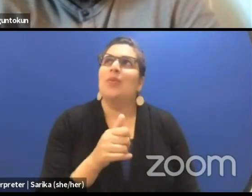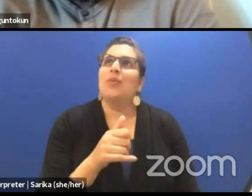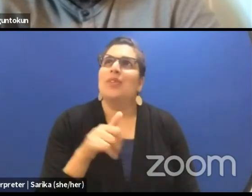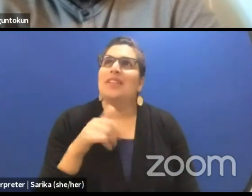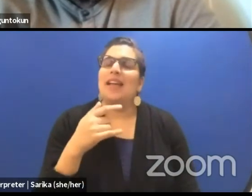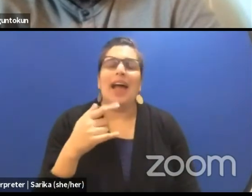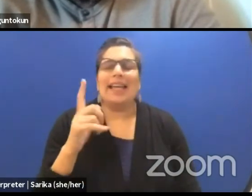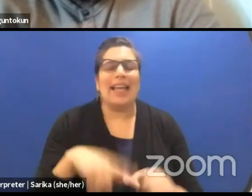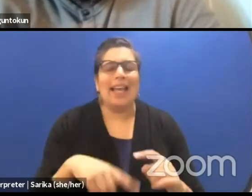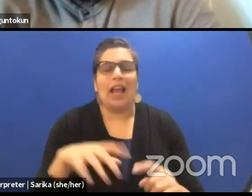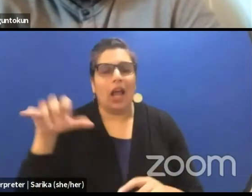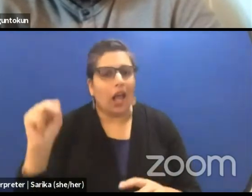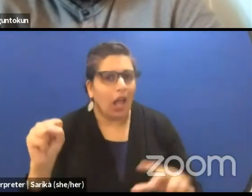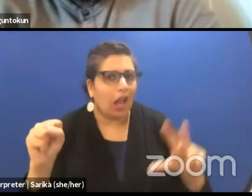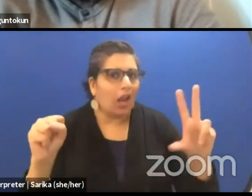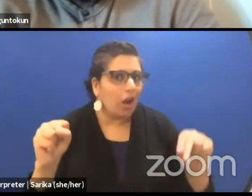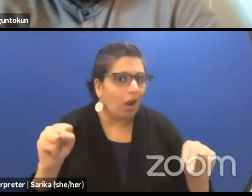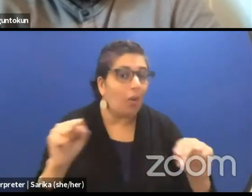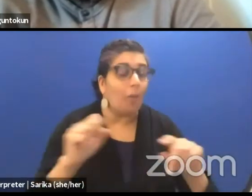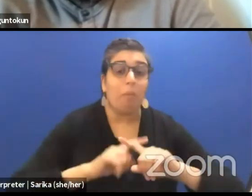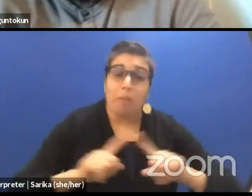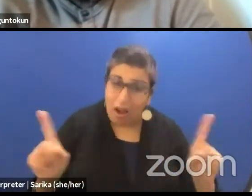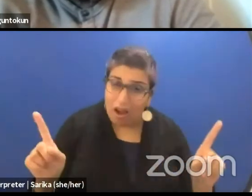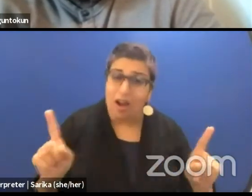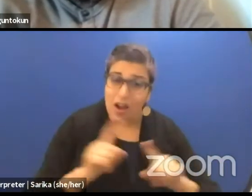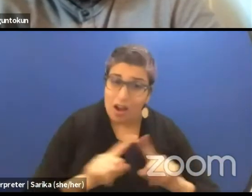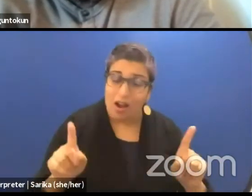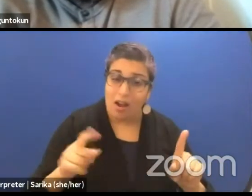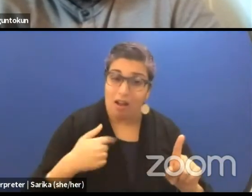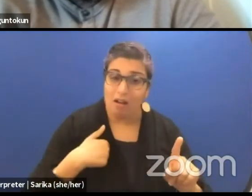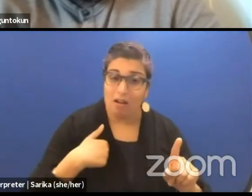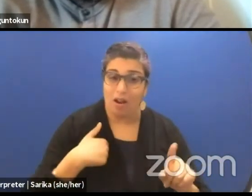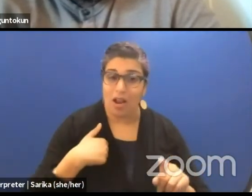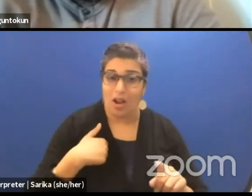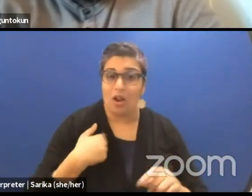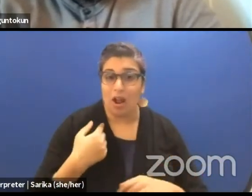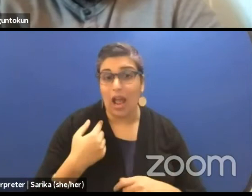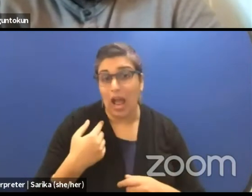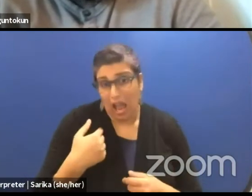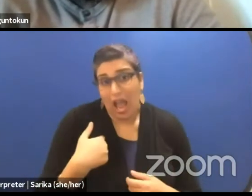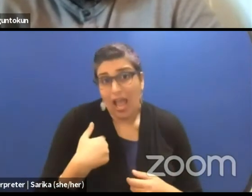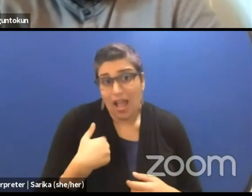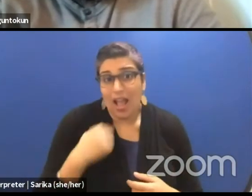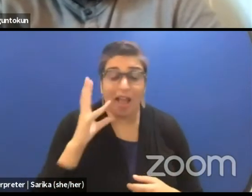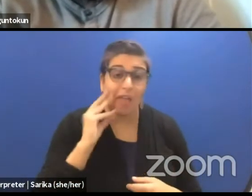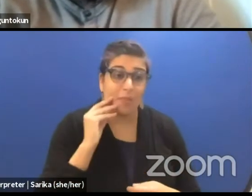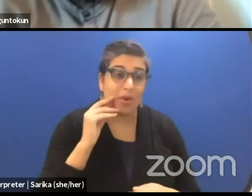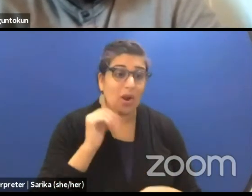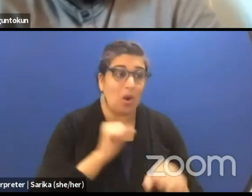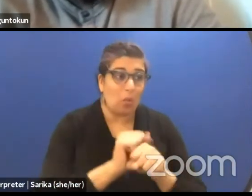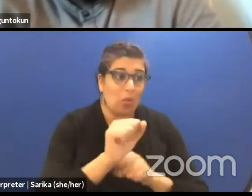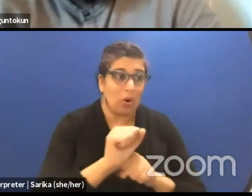but I personally have worked in one production with more than one dramaturg working collectively towards something.